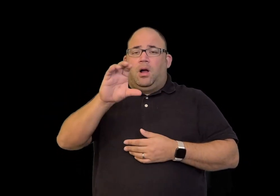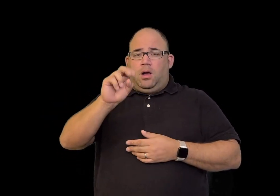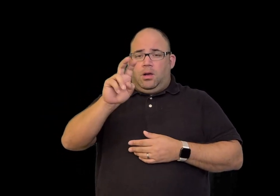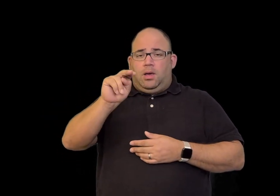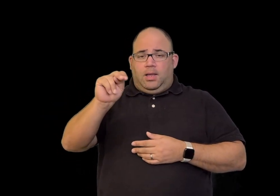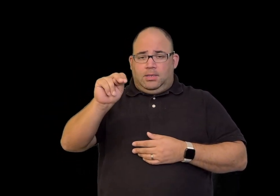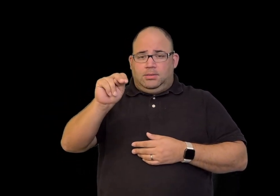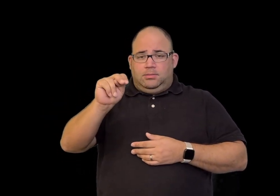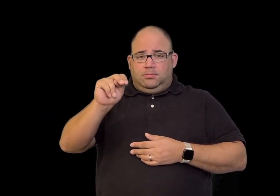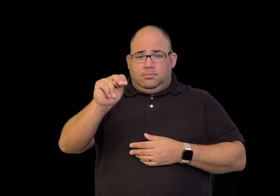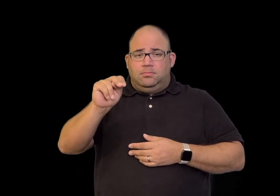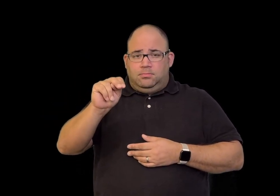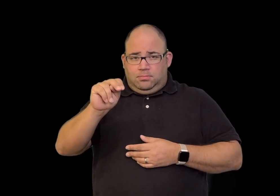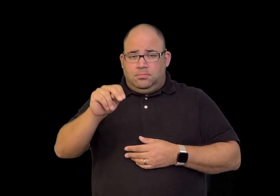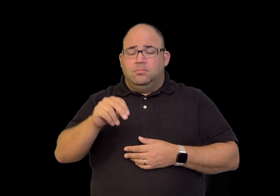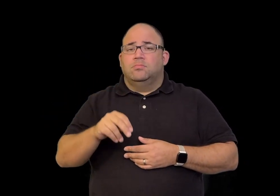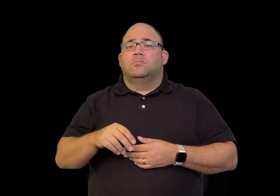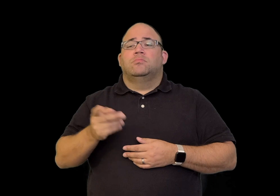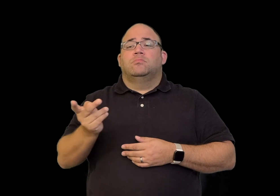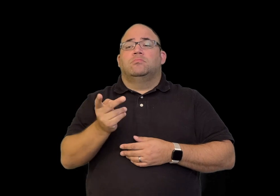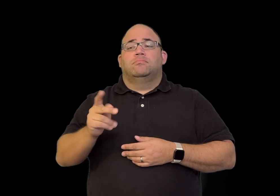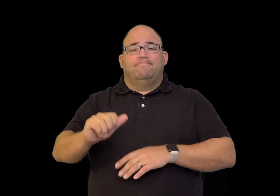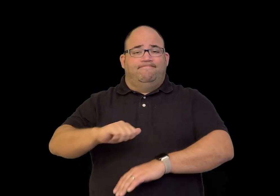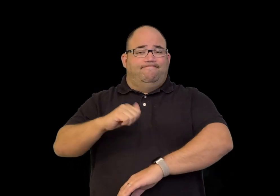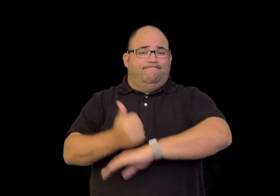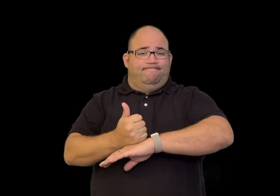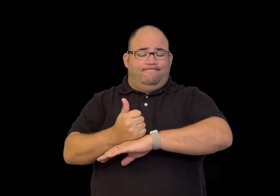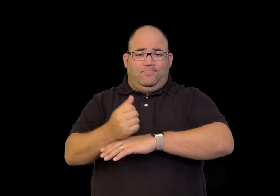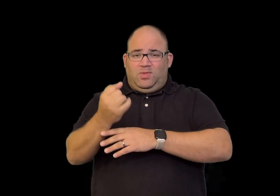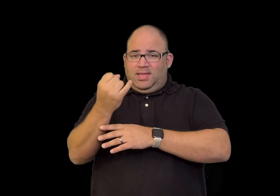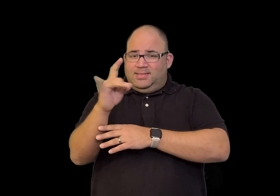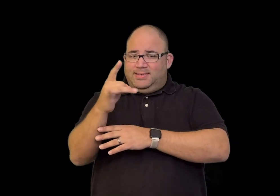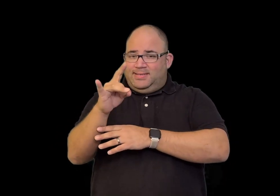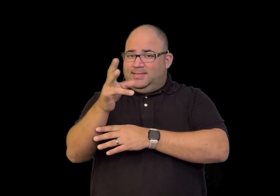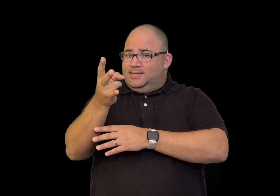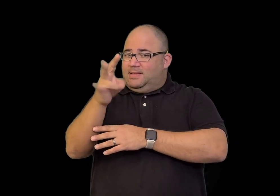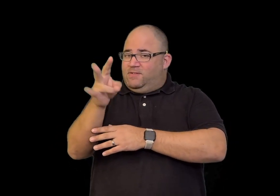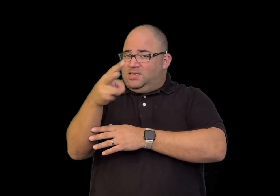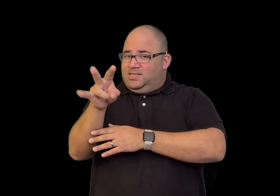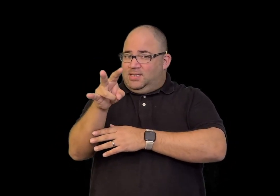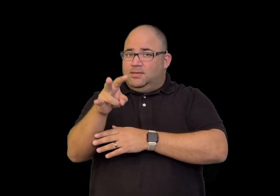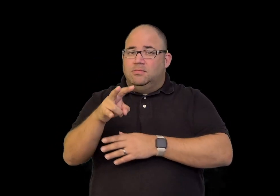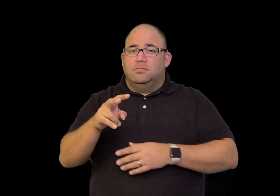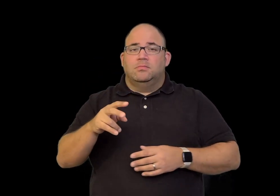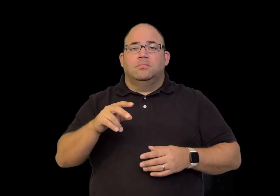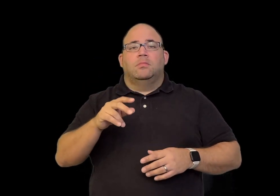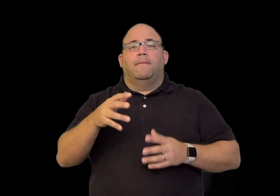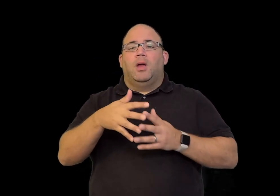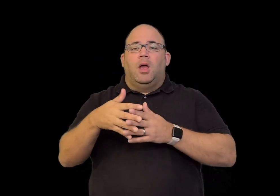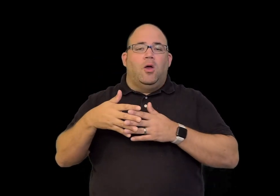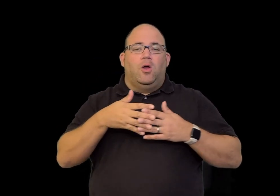Upon returning to Connecticut in 1817, they established the